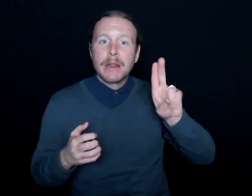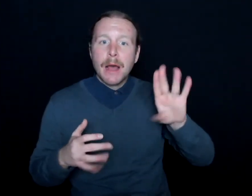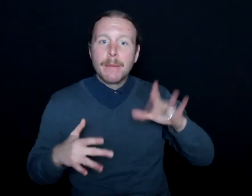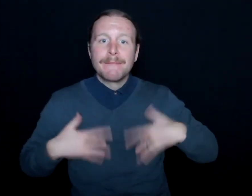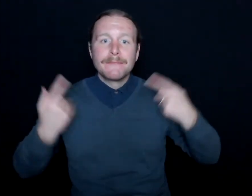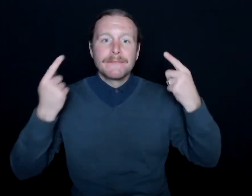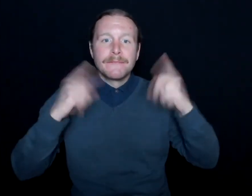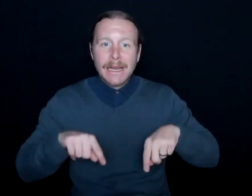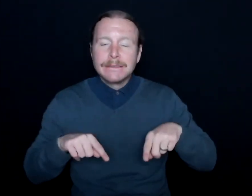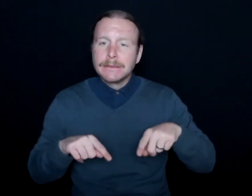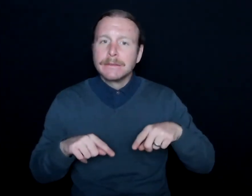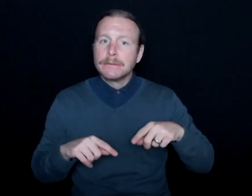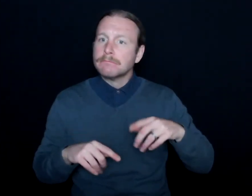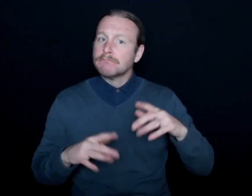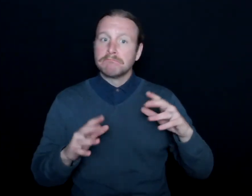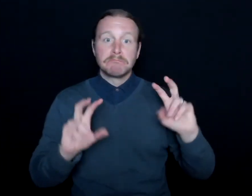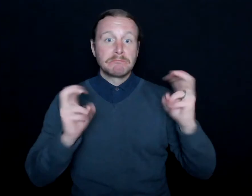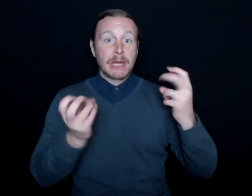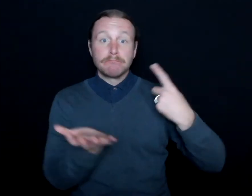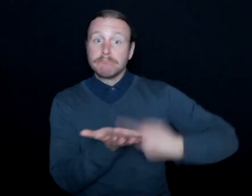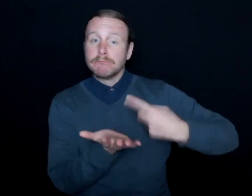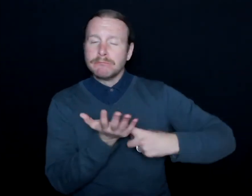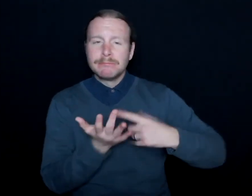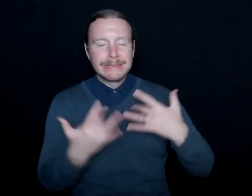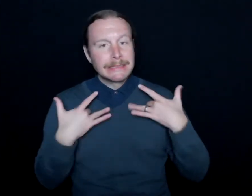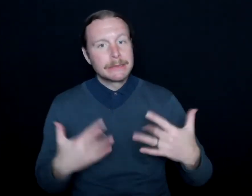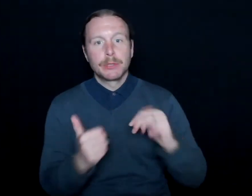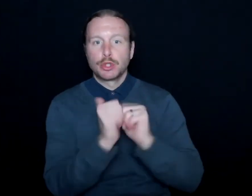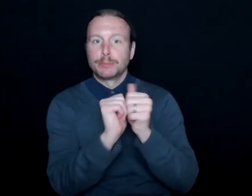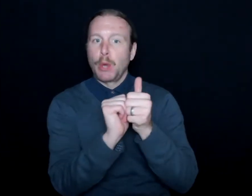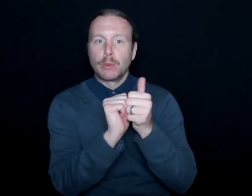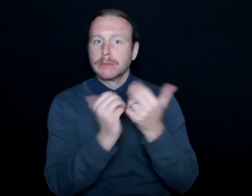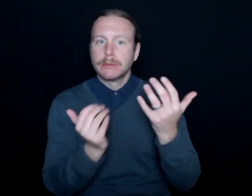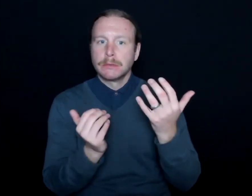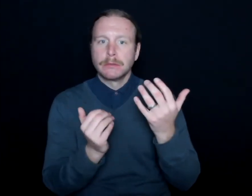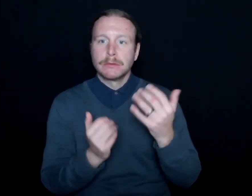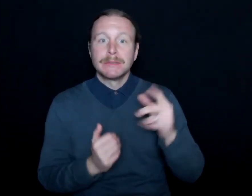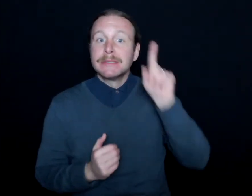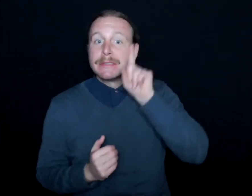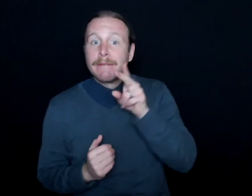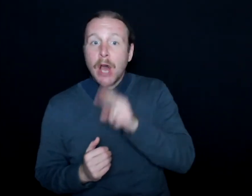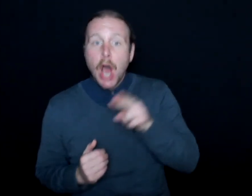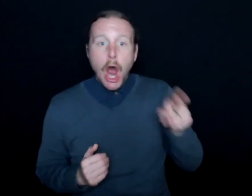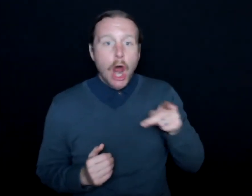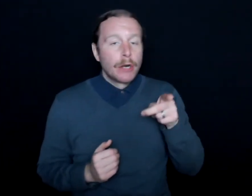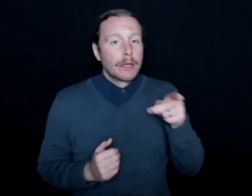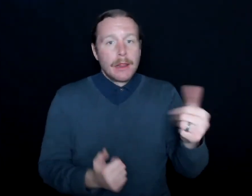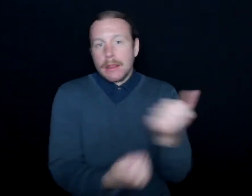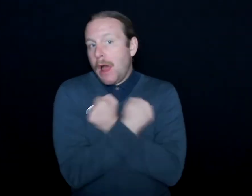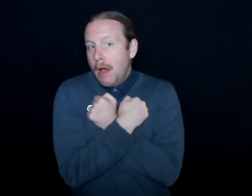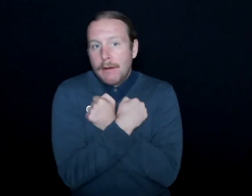and the topic of conversation was always sports. Deaf and hard of hearing people are rabid sports fans.